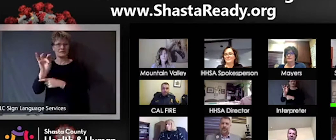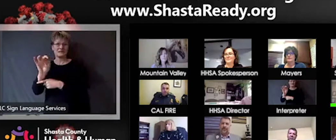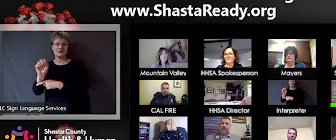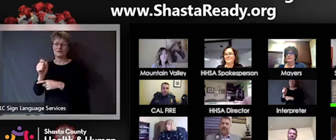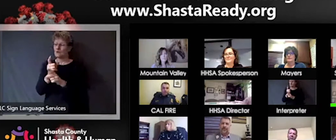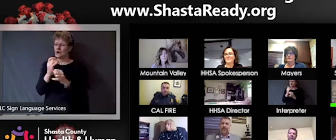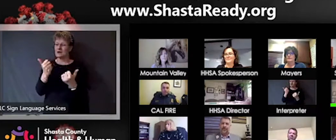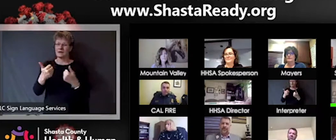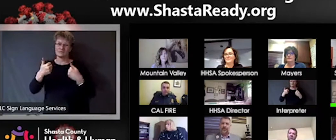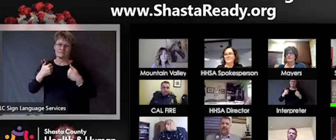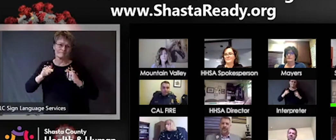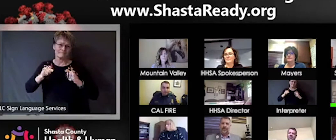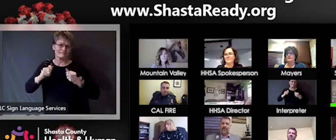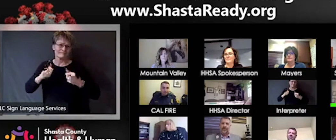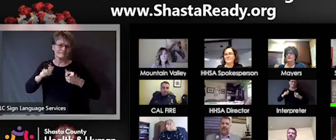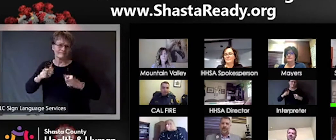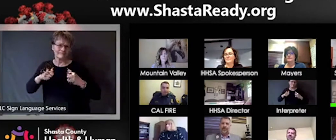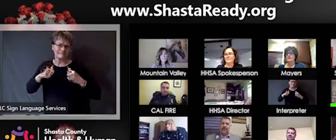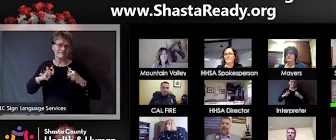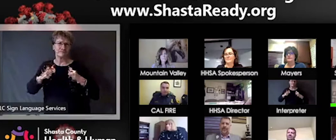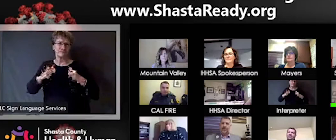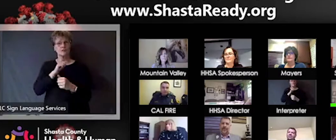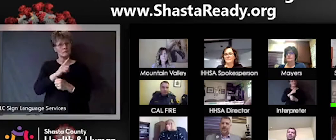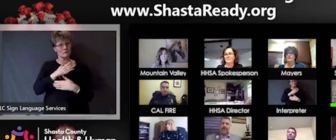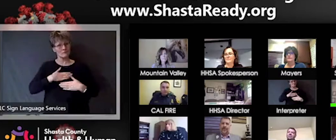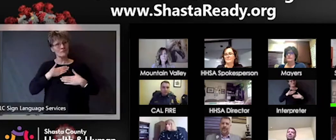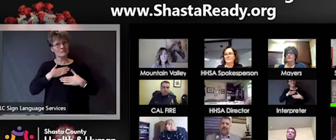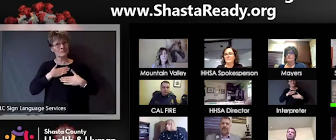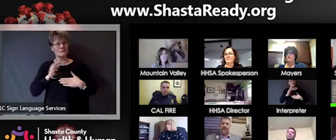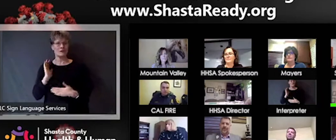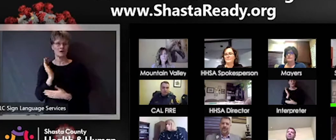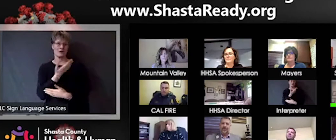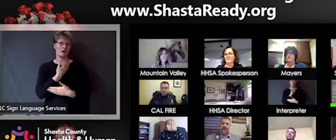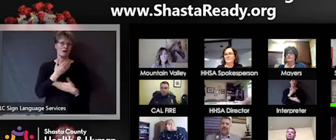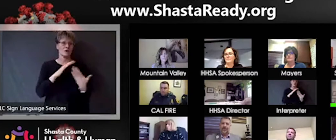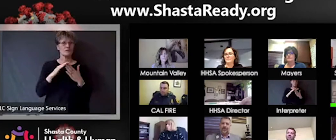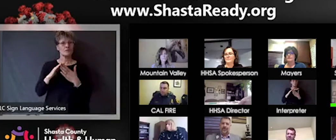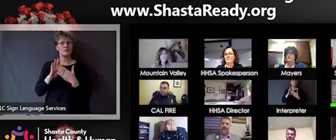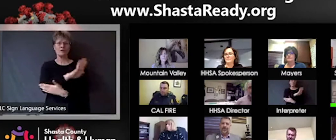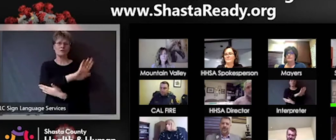appreciate communities patience as that comes along,